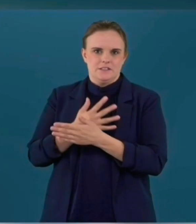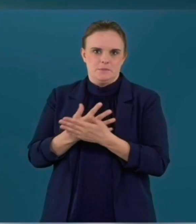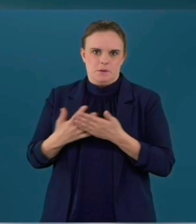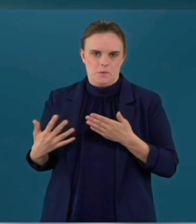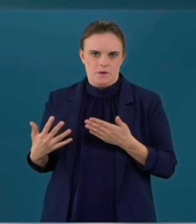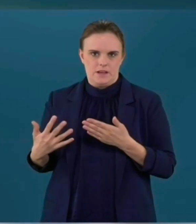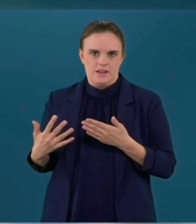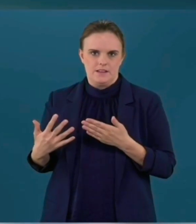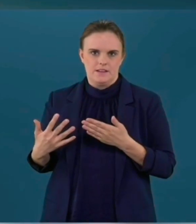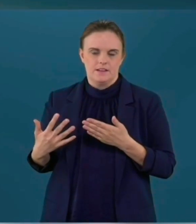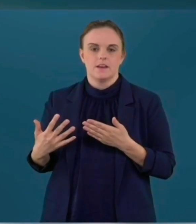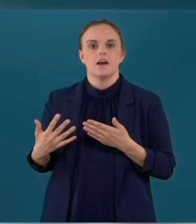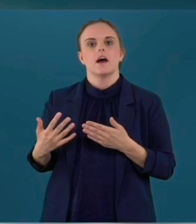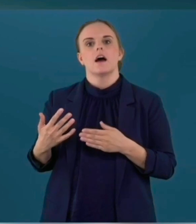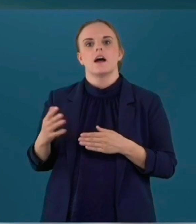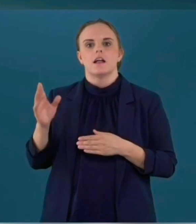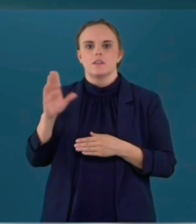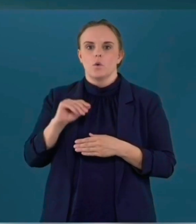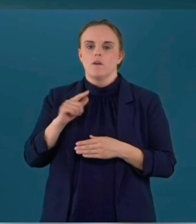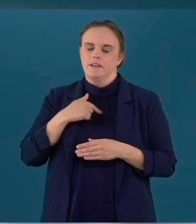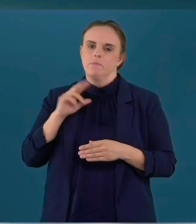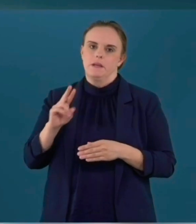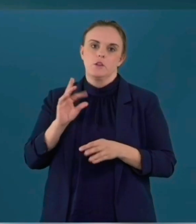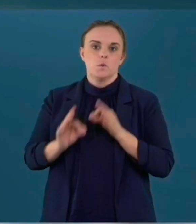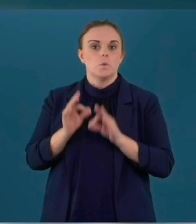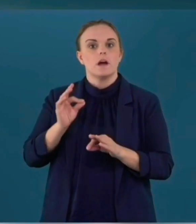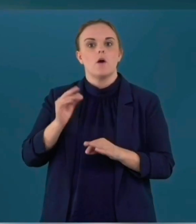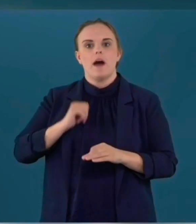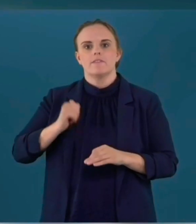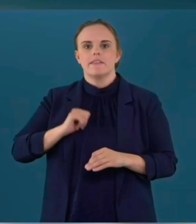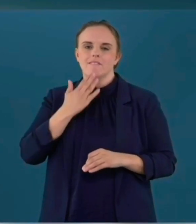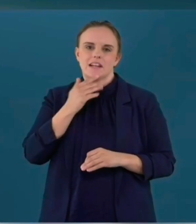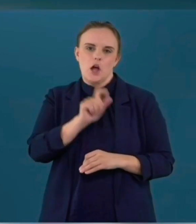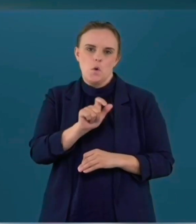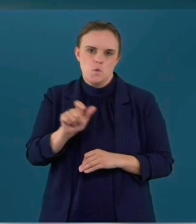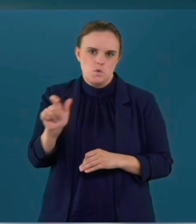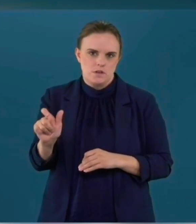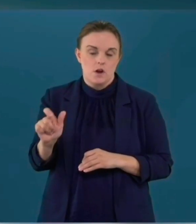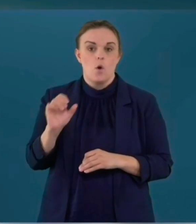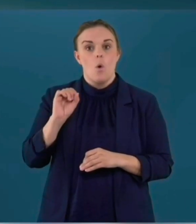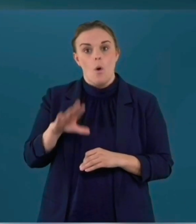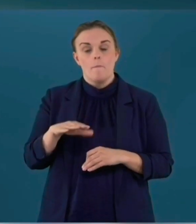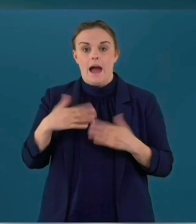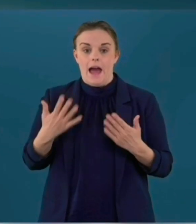obligation to do thing a legal obligation to achieve something or just